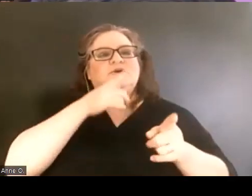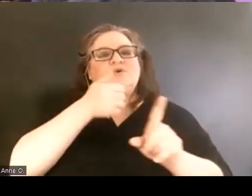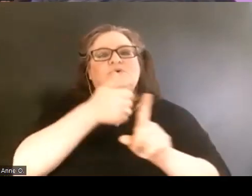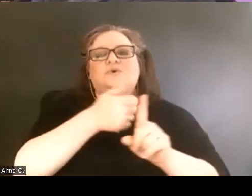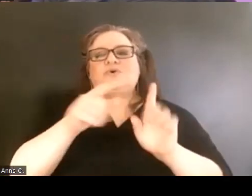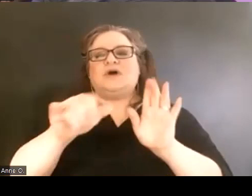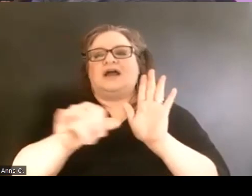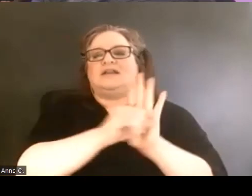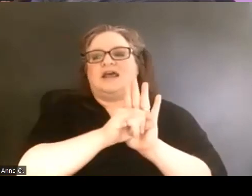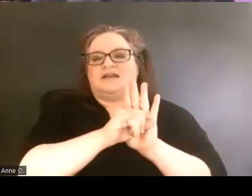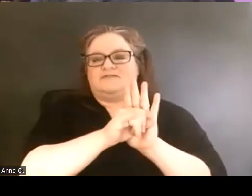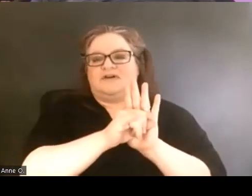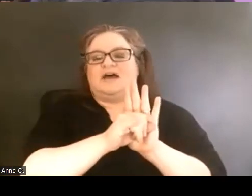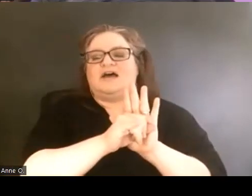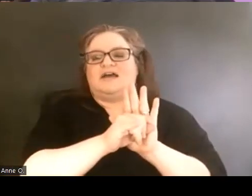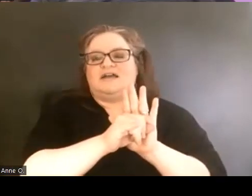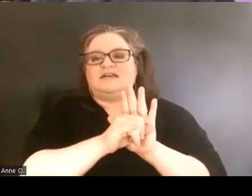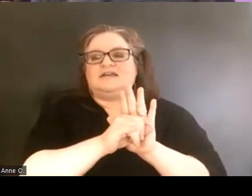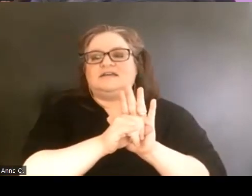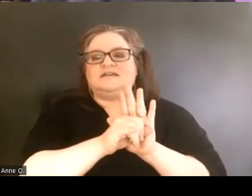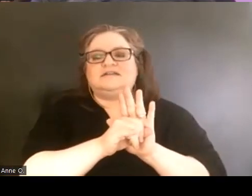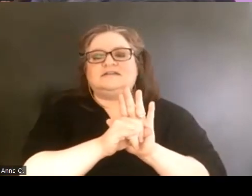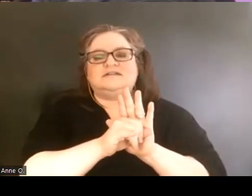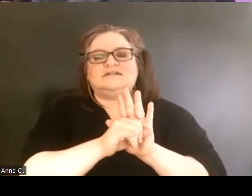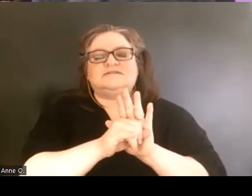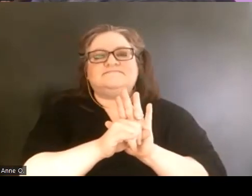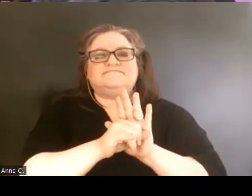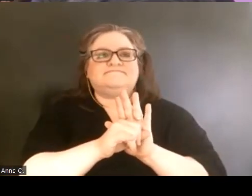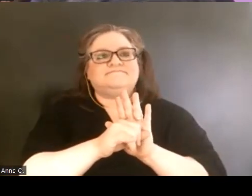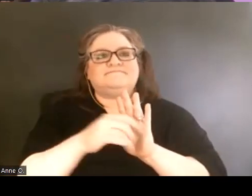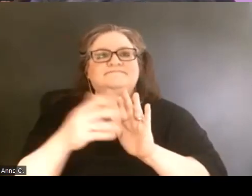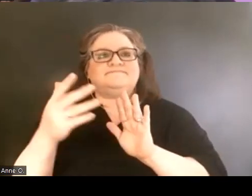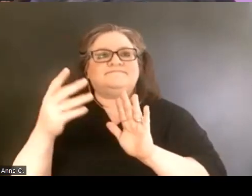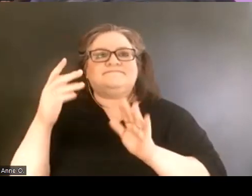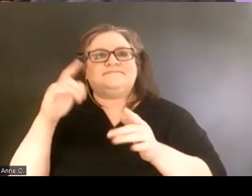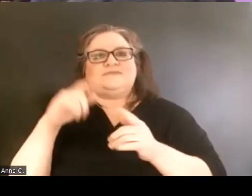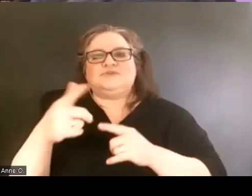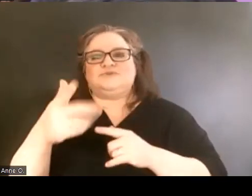to coordinate accommodations, provide support for students,